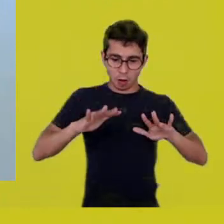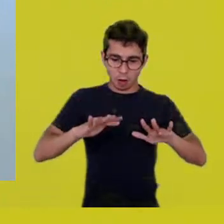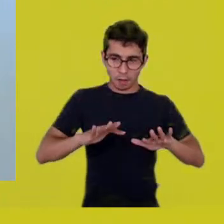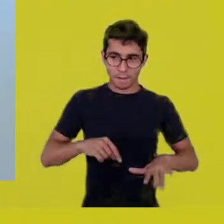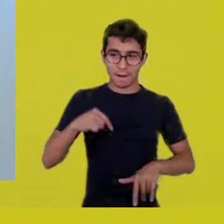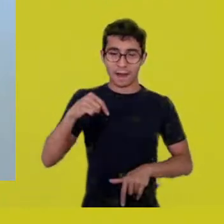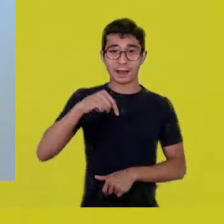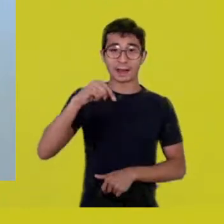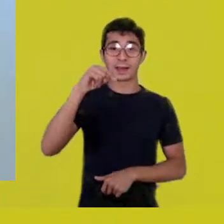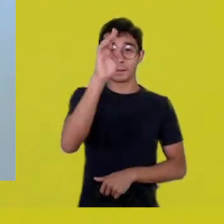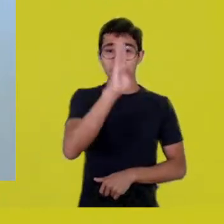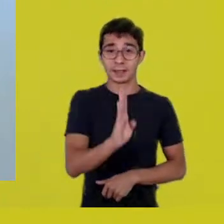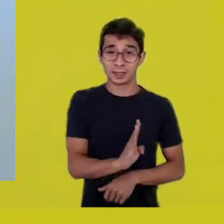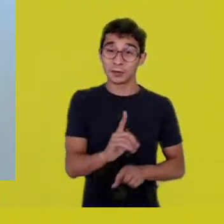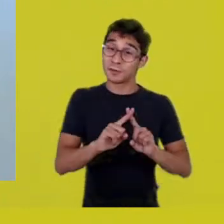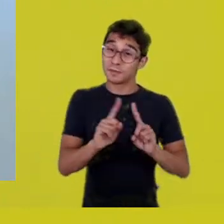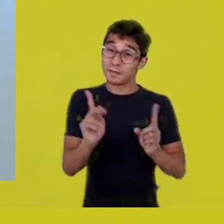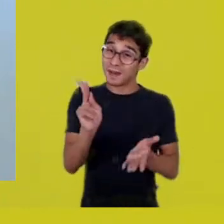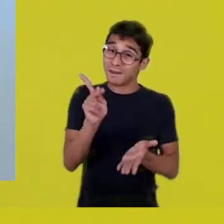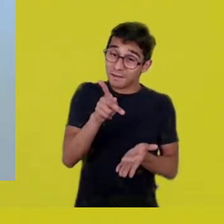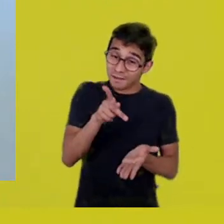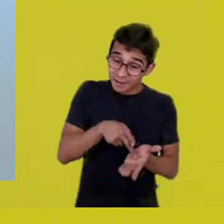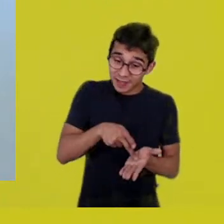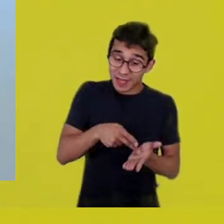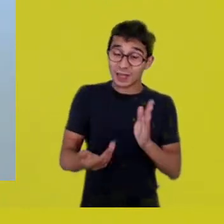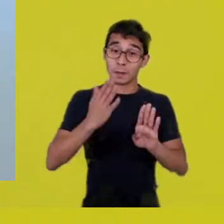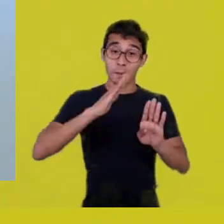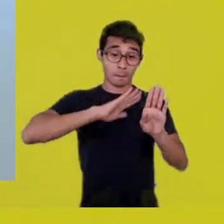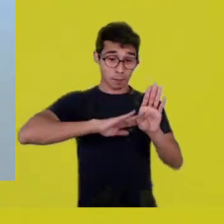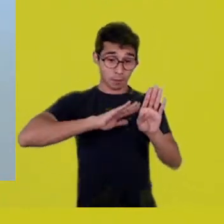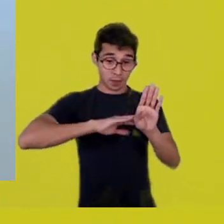which is actually hiding so many diversities,